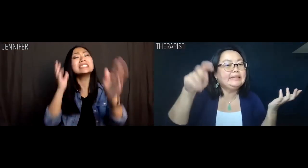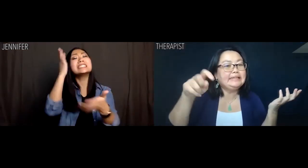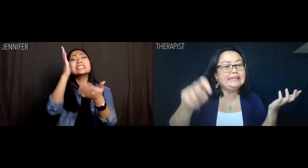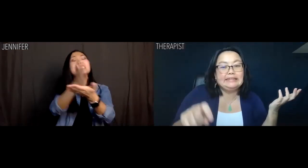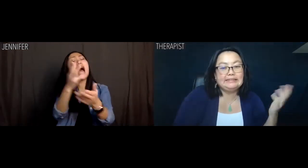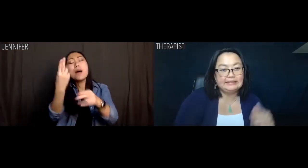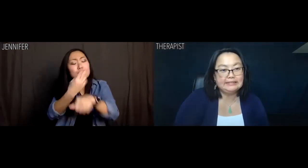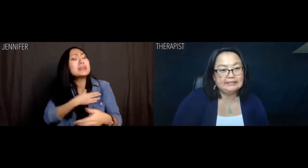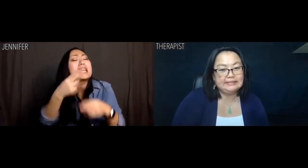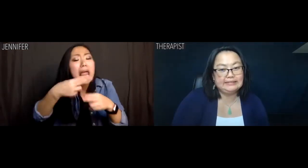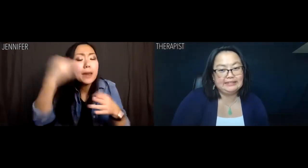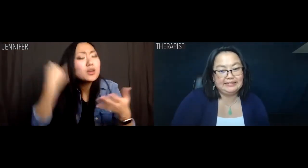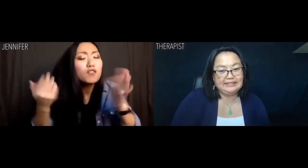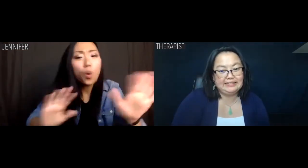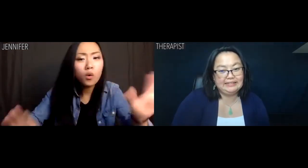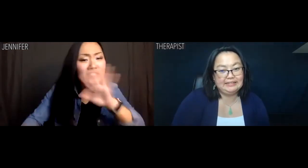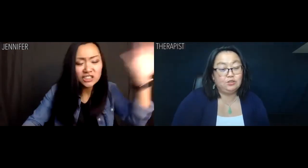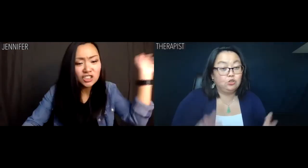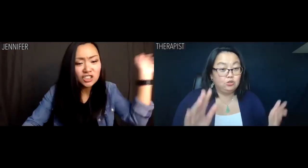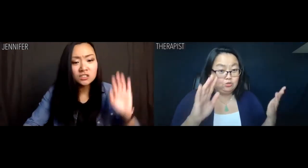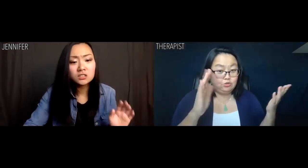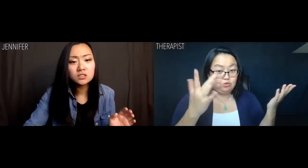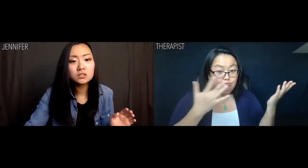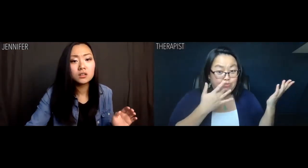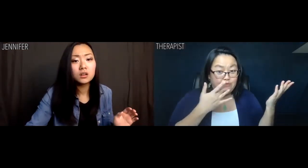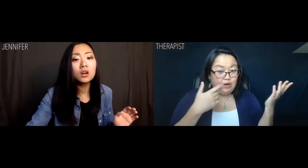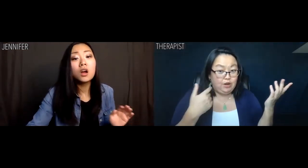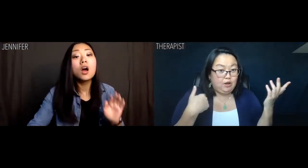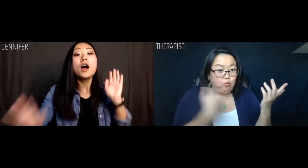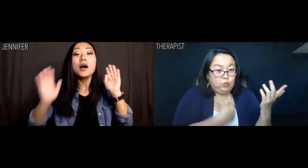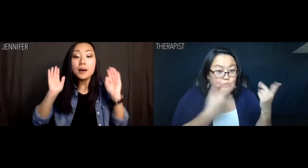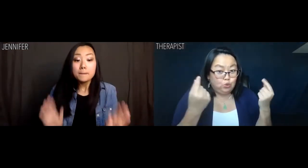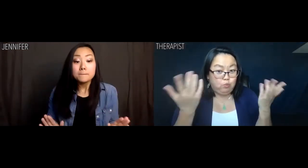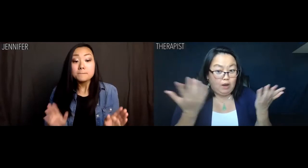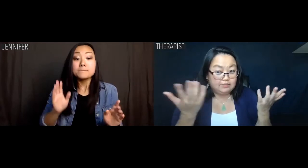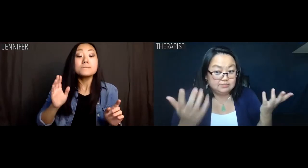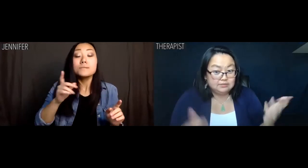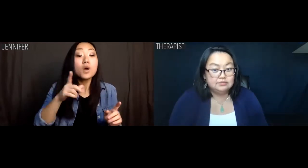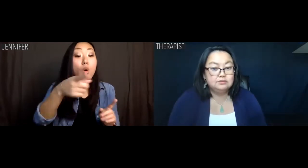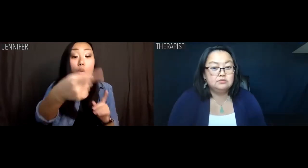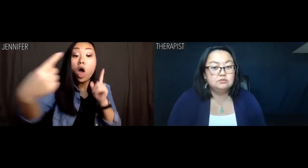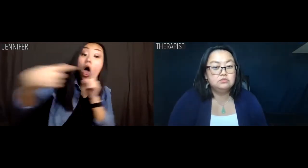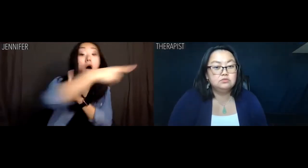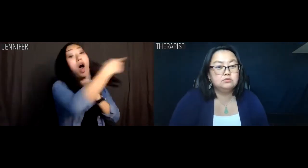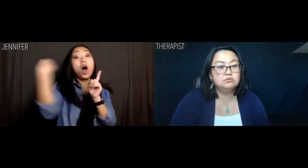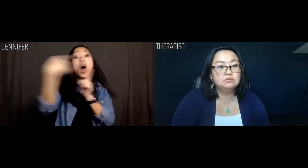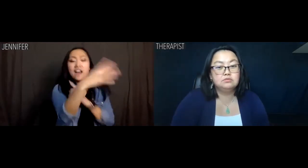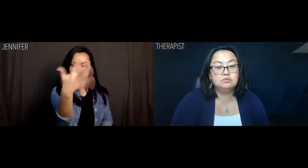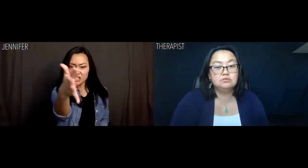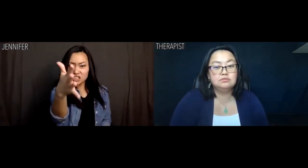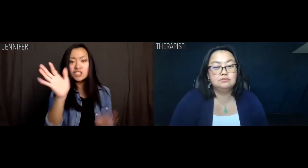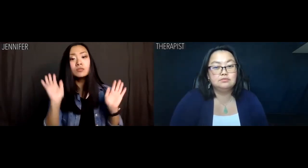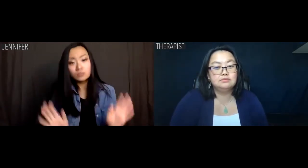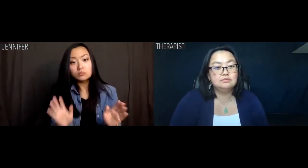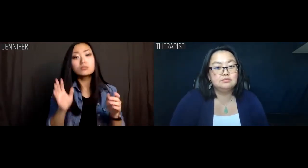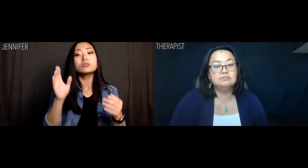Jennifer: Stop using my name to establish a bond. Therapist: What would you prefer we do? Jennifer: Stop using deflecty questions to put the focus on me.